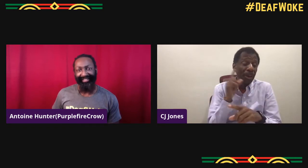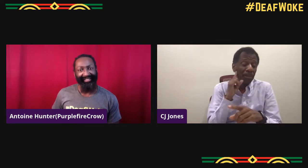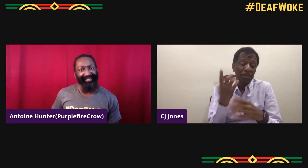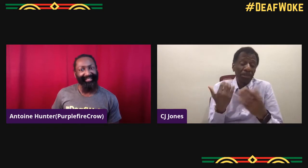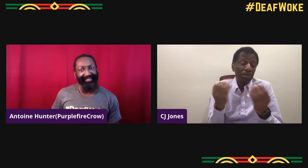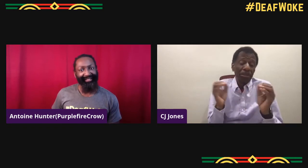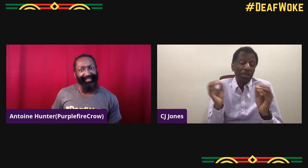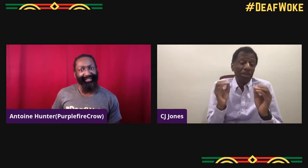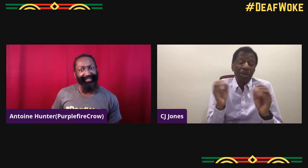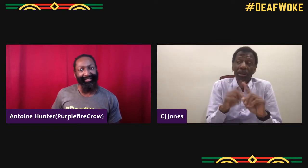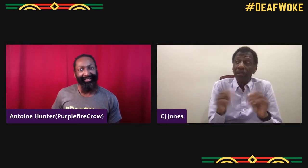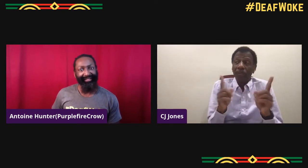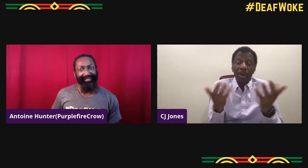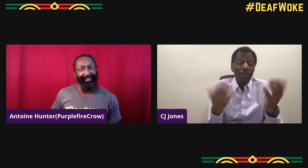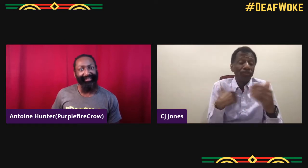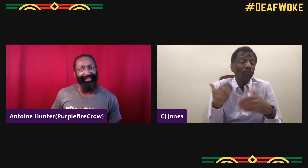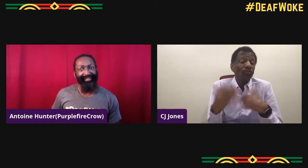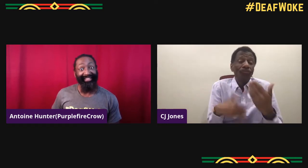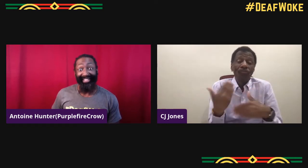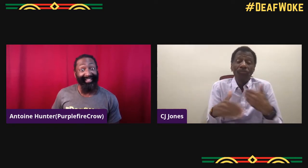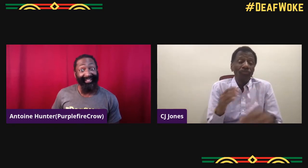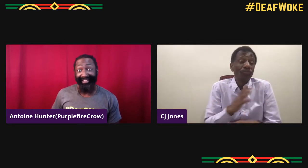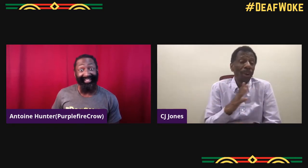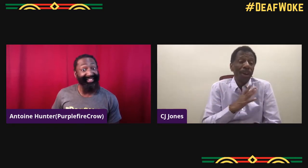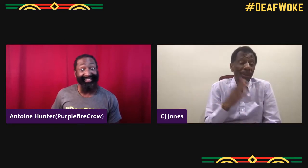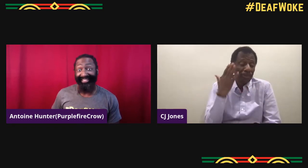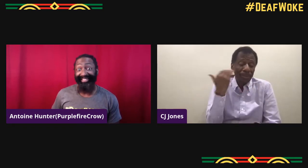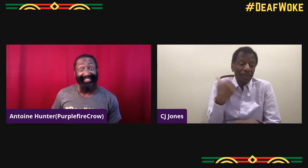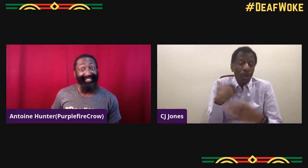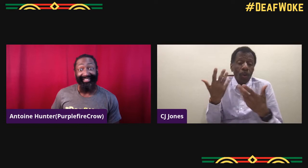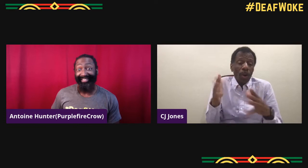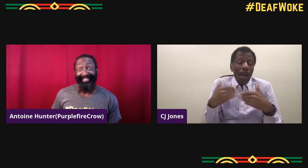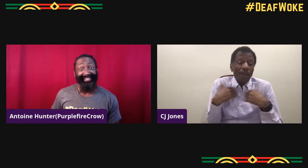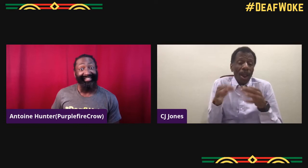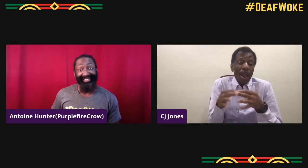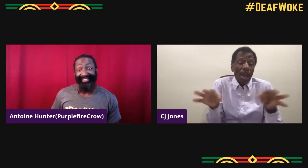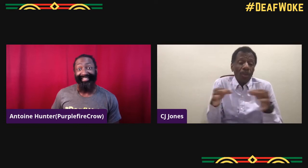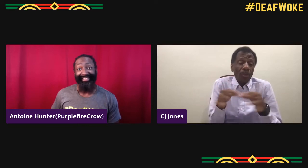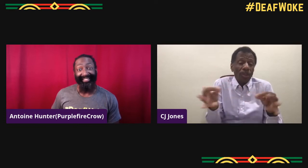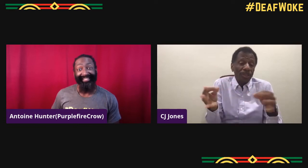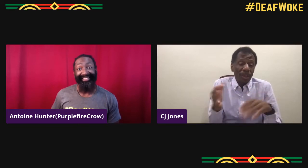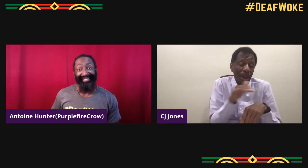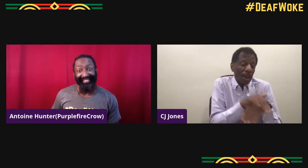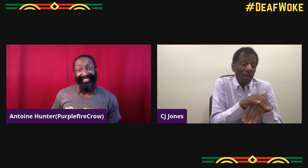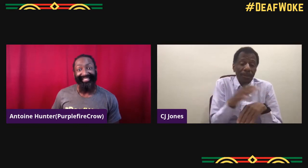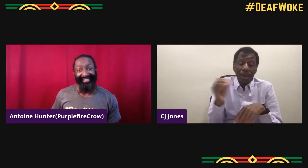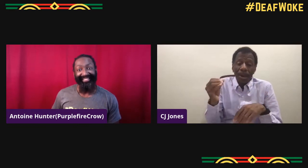I grew up signing and there's no, really no explanation, I just became deaf,